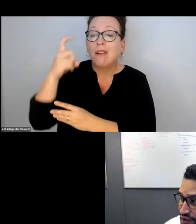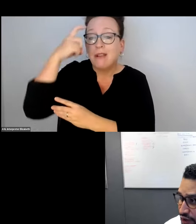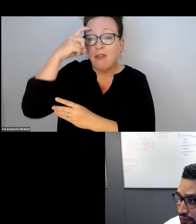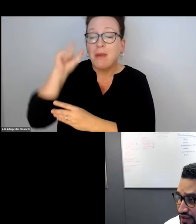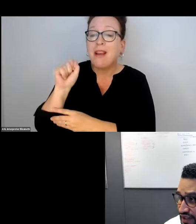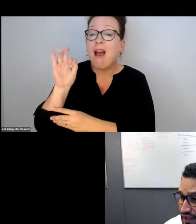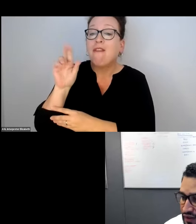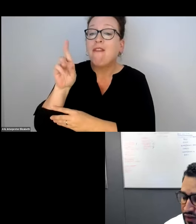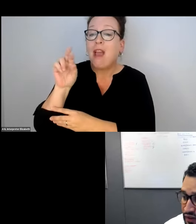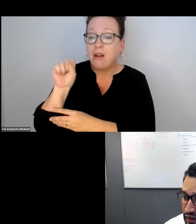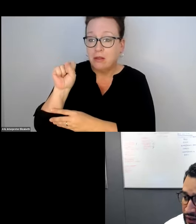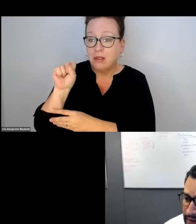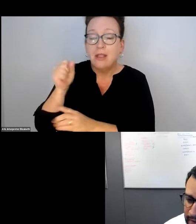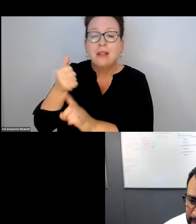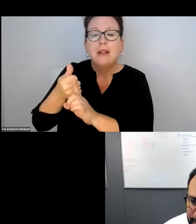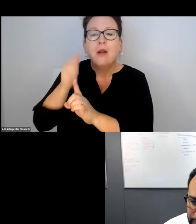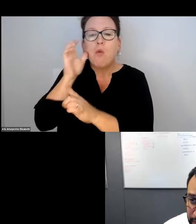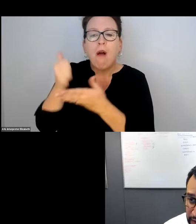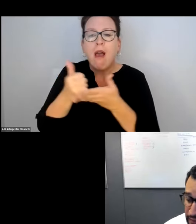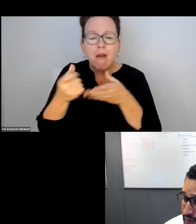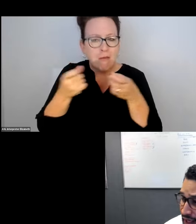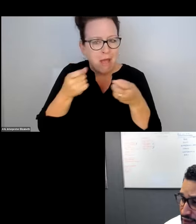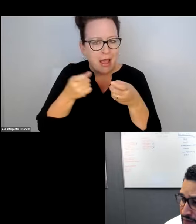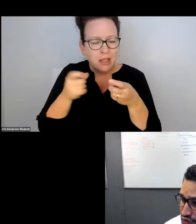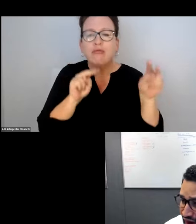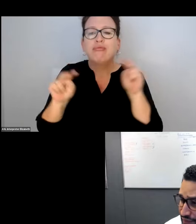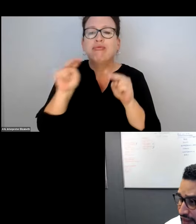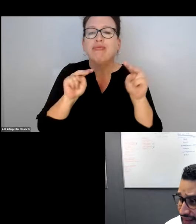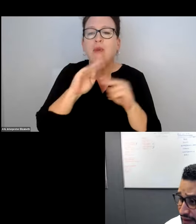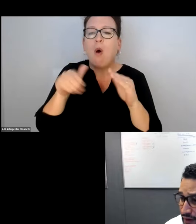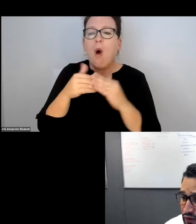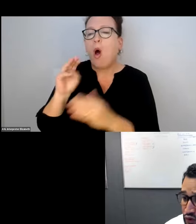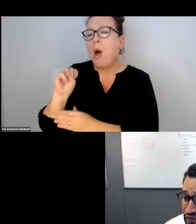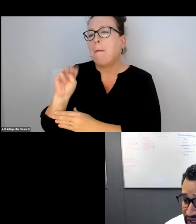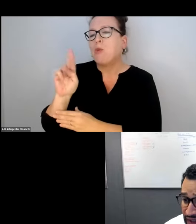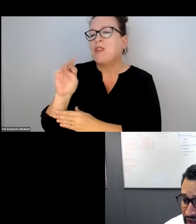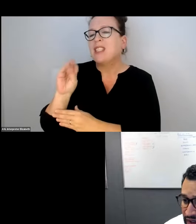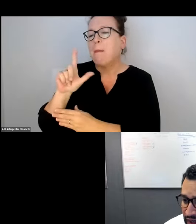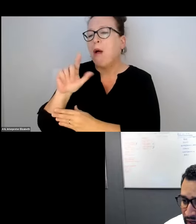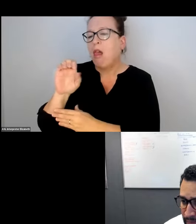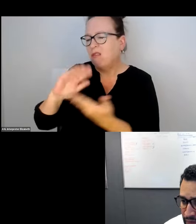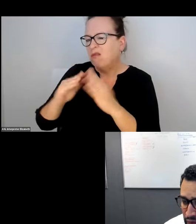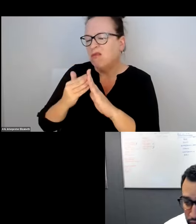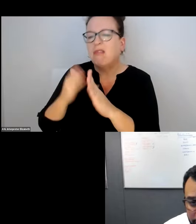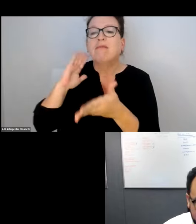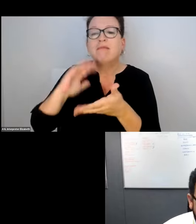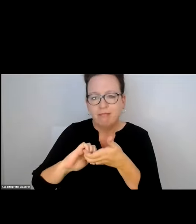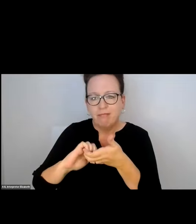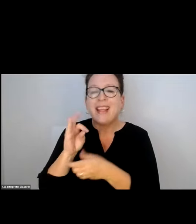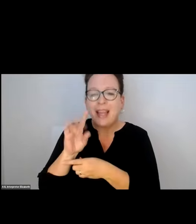OF THAT AND WE WILL BE HIRING A NEW DIRECTOR OF GOVERNMENT AFFAIRS, THAT WILL HELP MANAGE AND OVERSEE THE MUNICIPAL